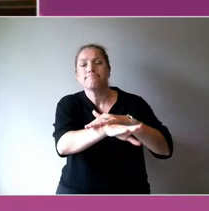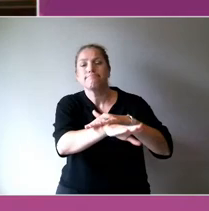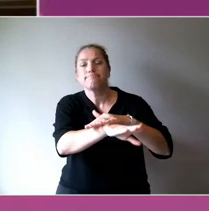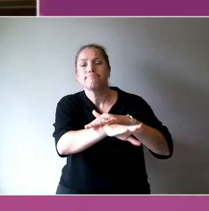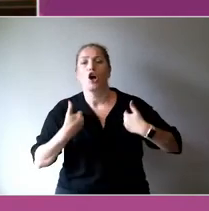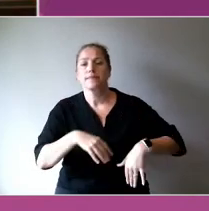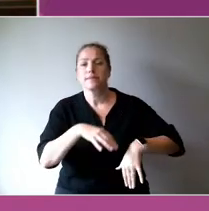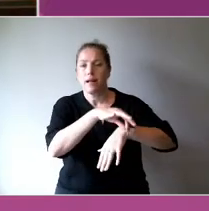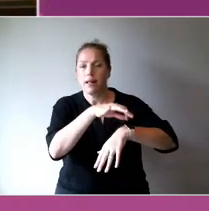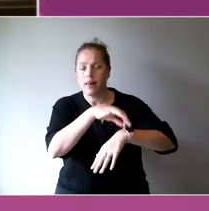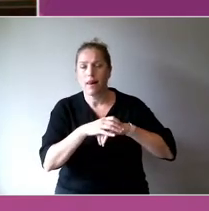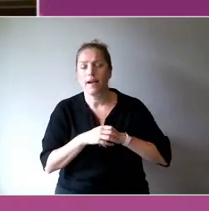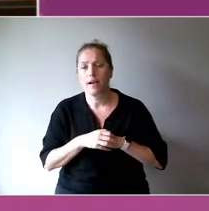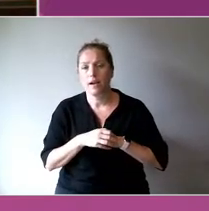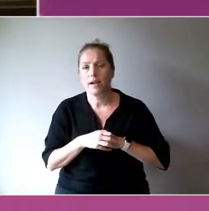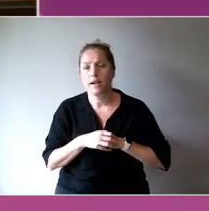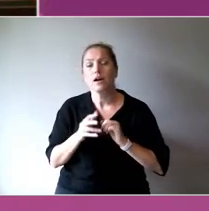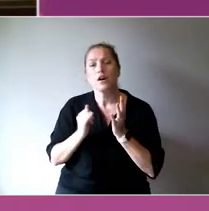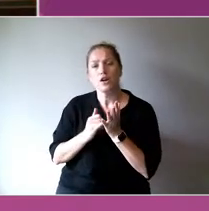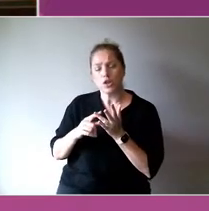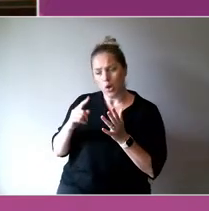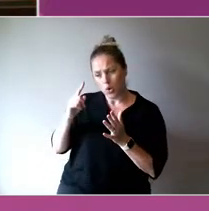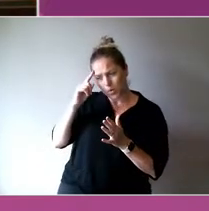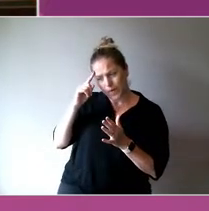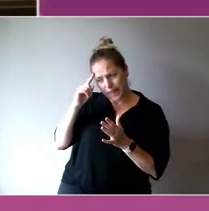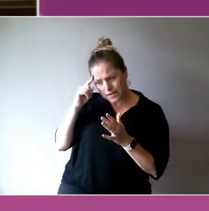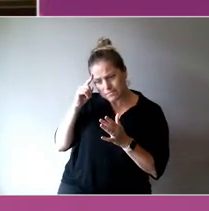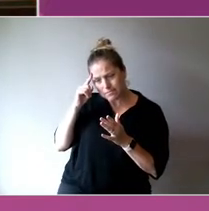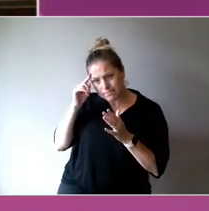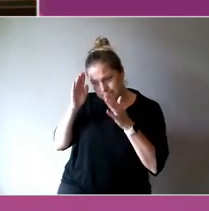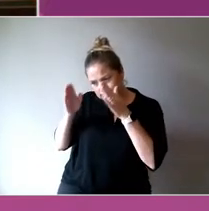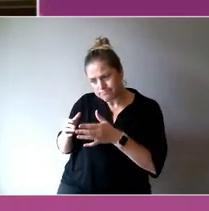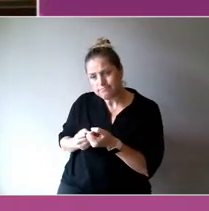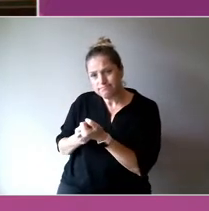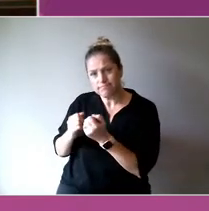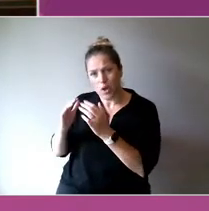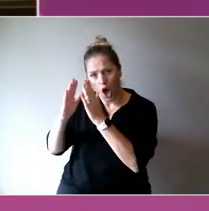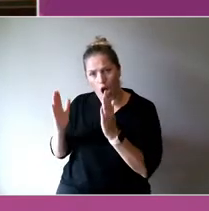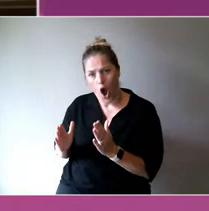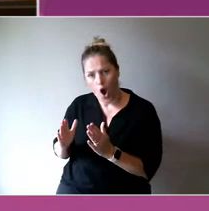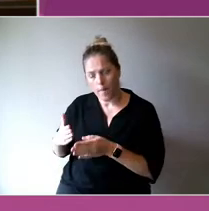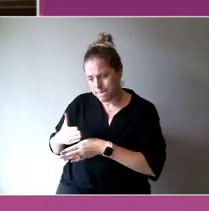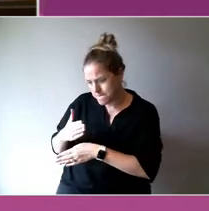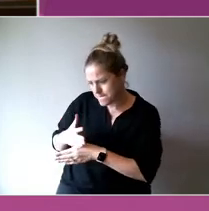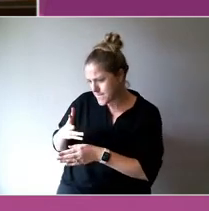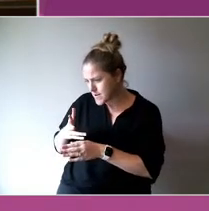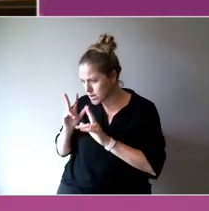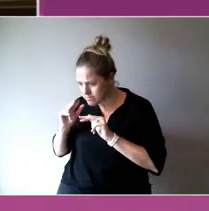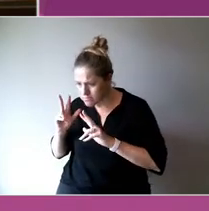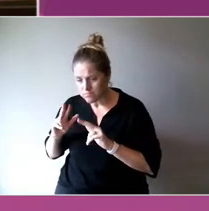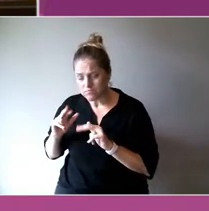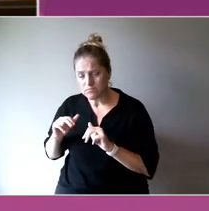We made a leap of faith and we've still got more to do to achieve that. It's the same thing here.